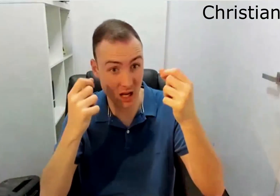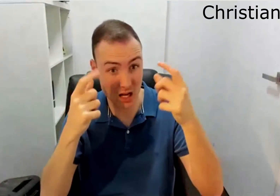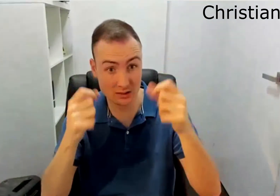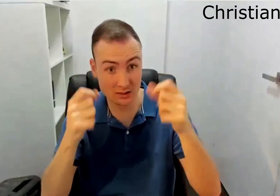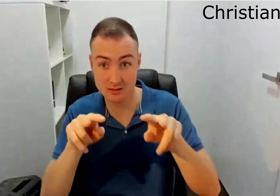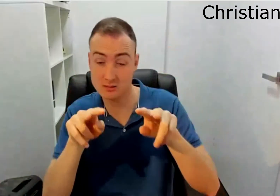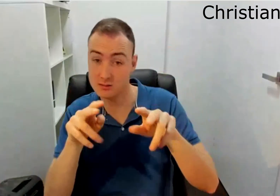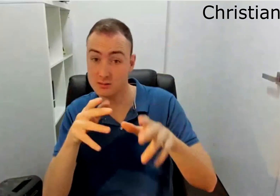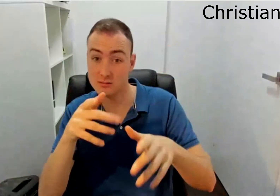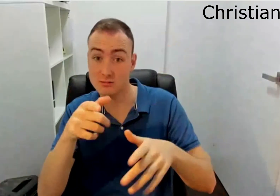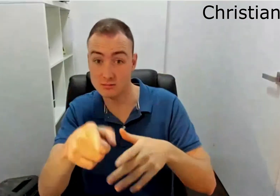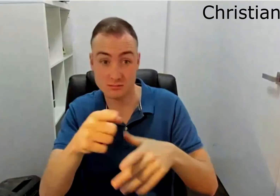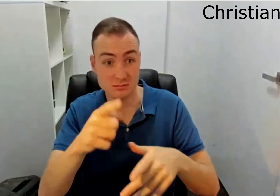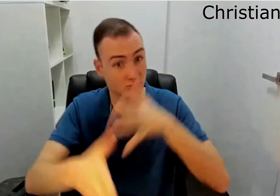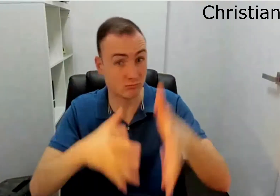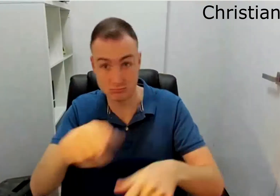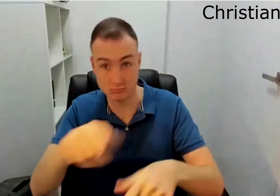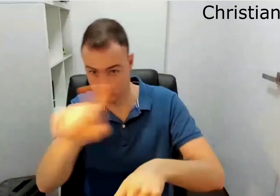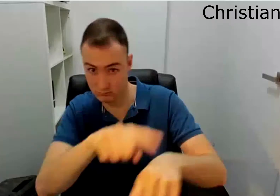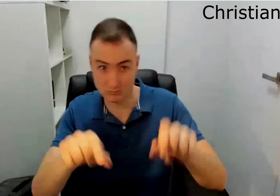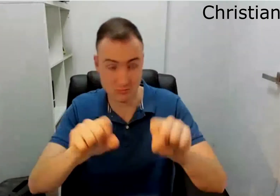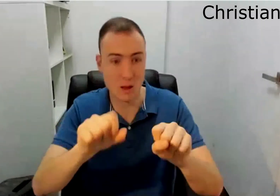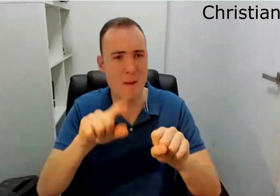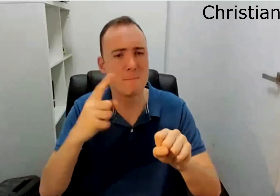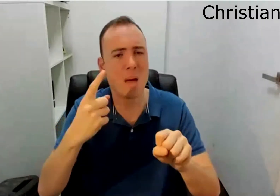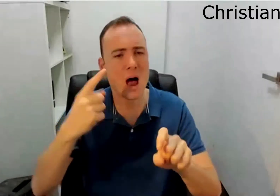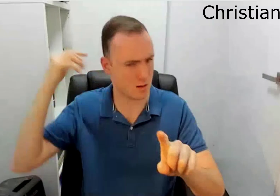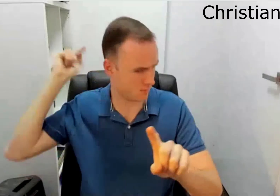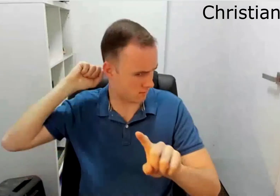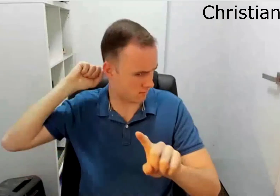I still can understand the language and the content that's been given to me